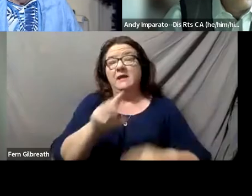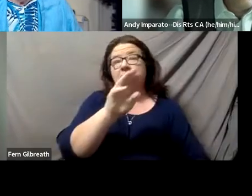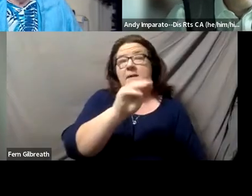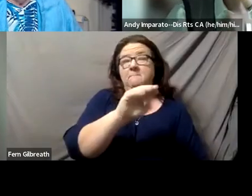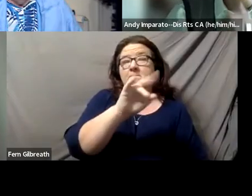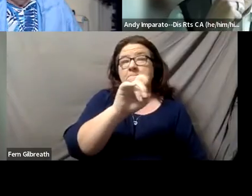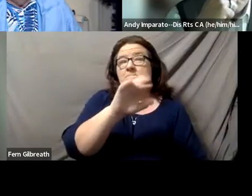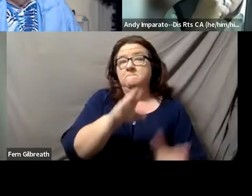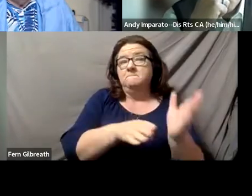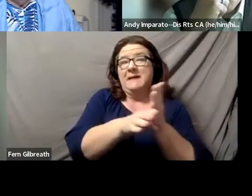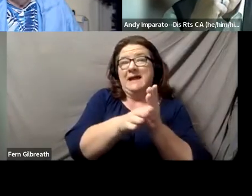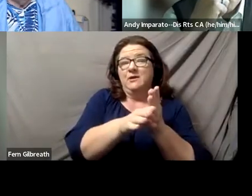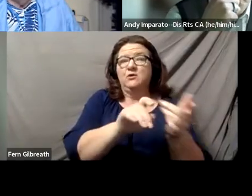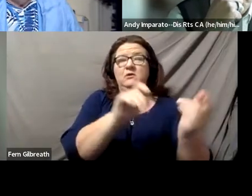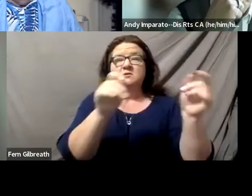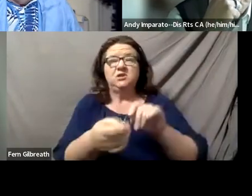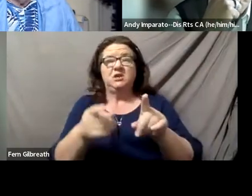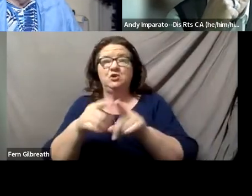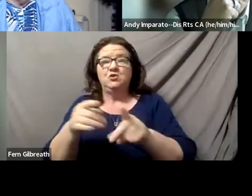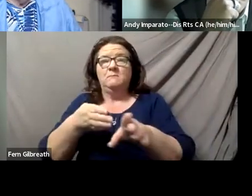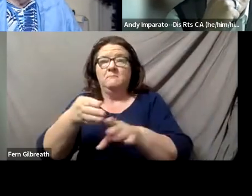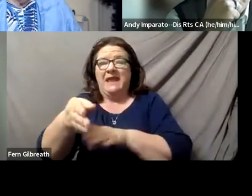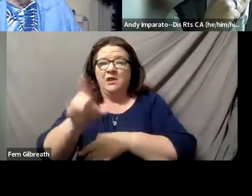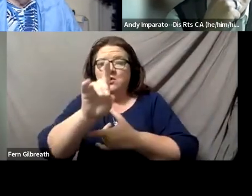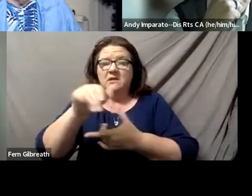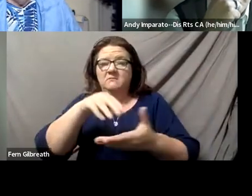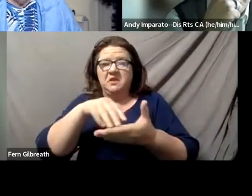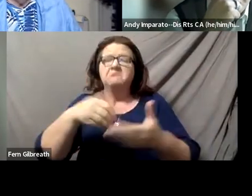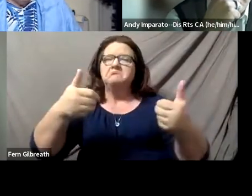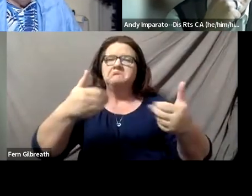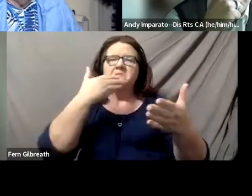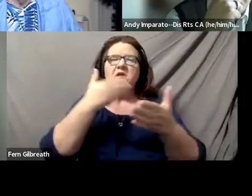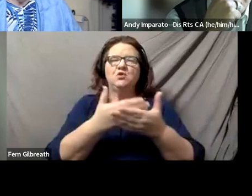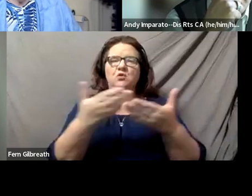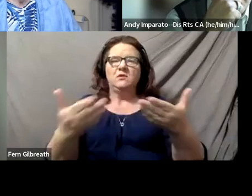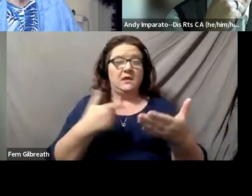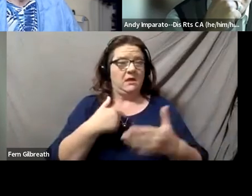to a major in disability studies. One of the reasons why I call that out is because